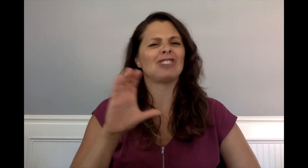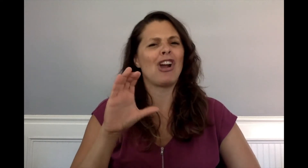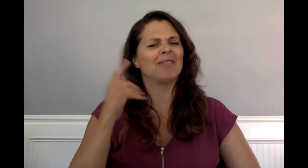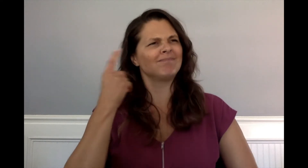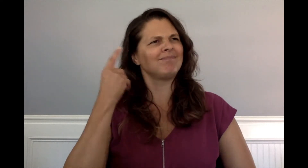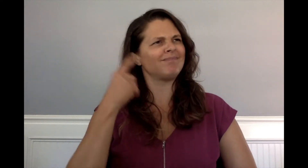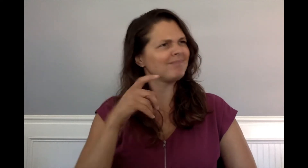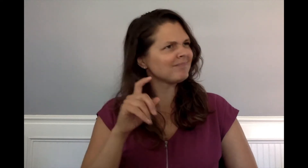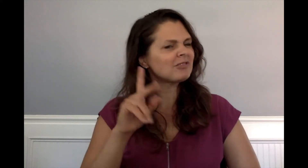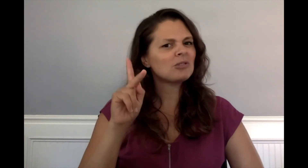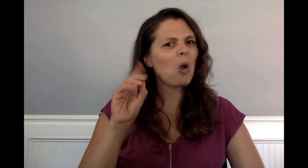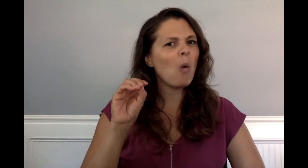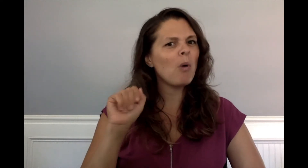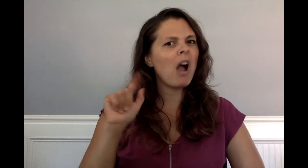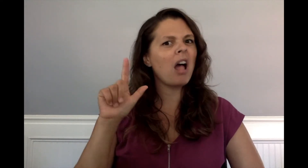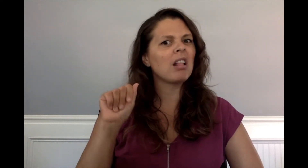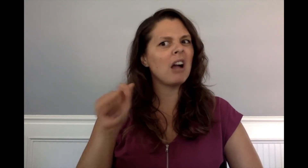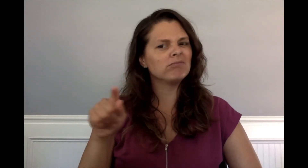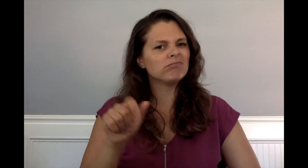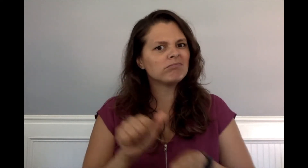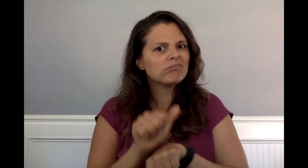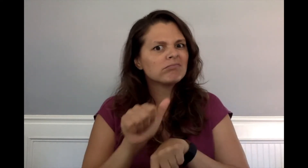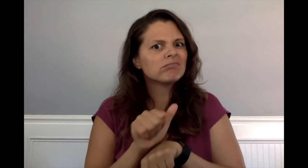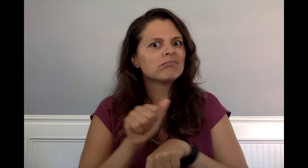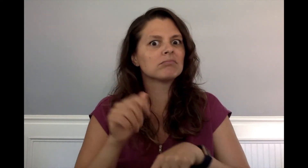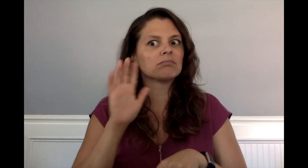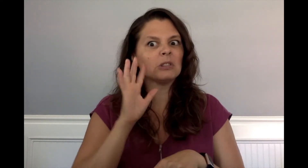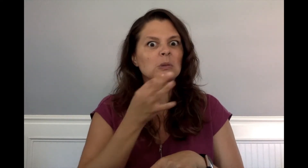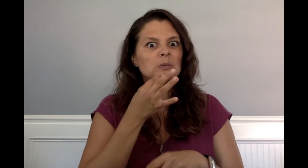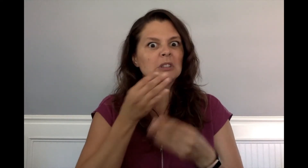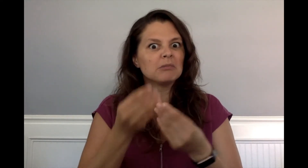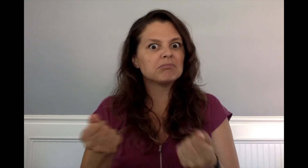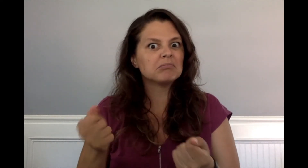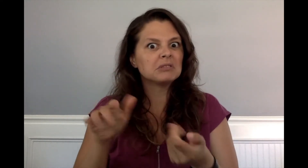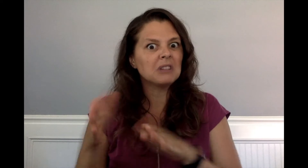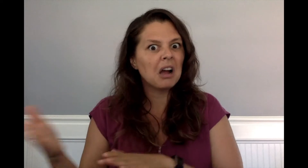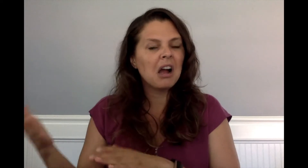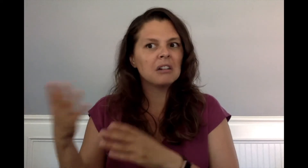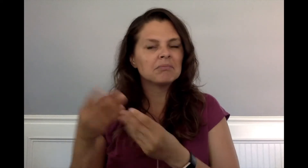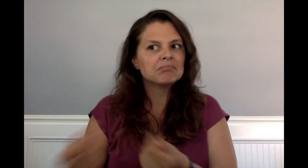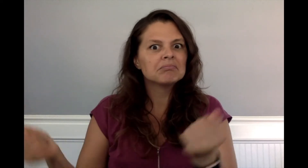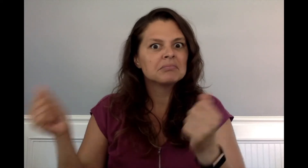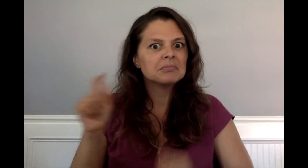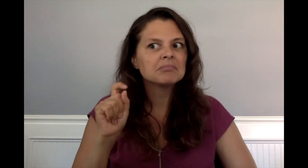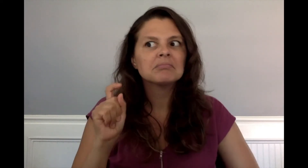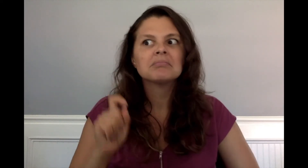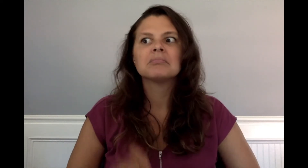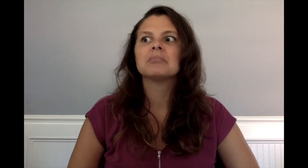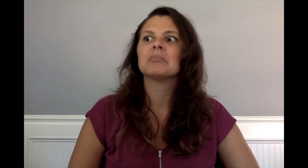Were koalas endangered?